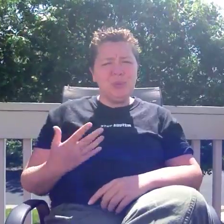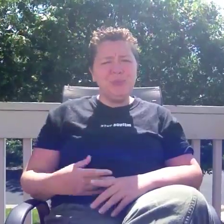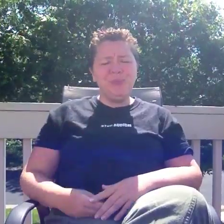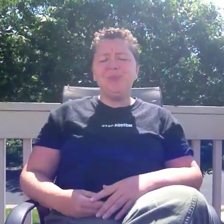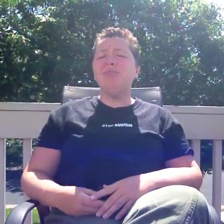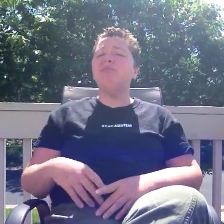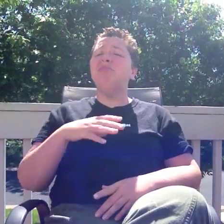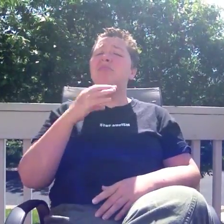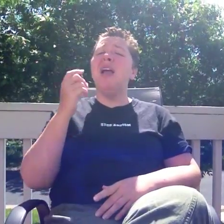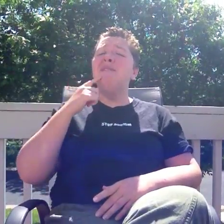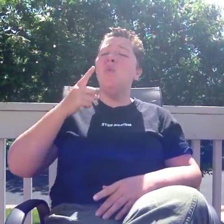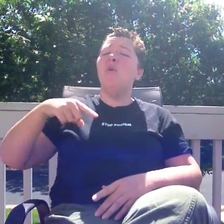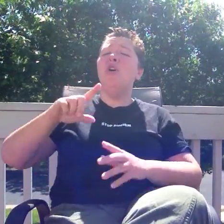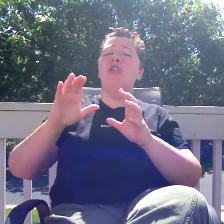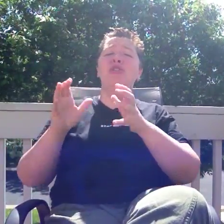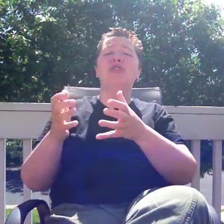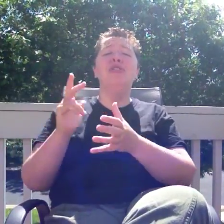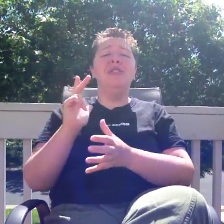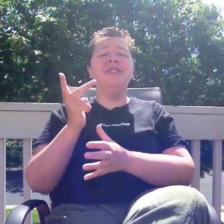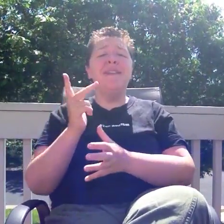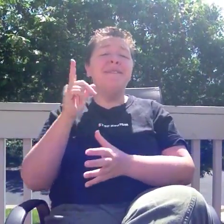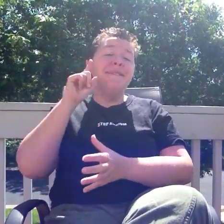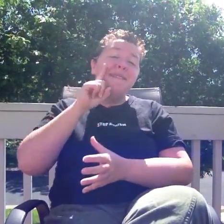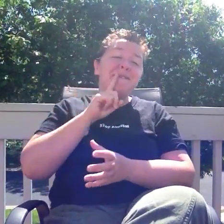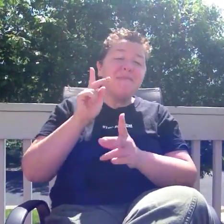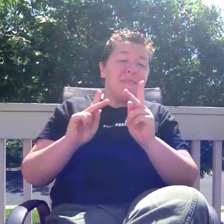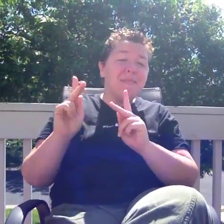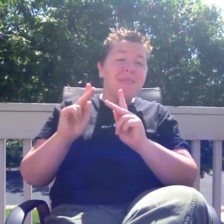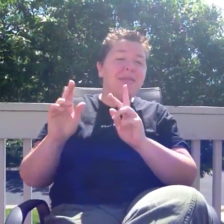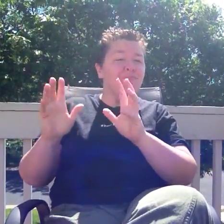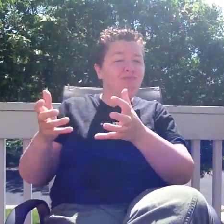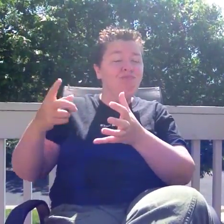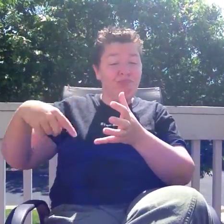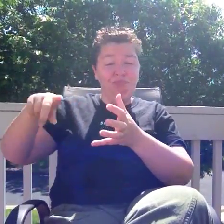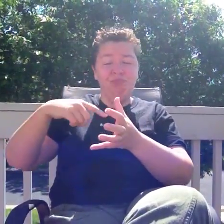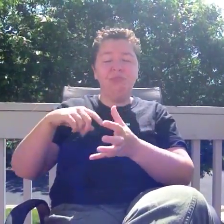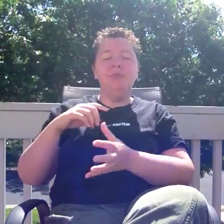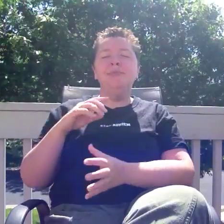Those of you who are D-E-A-F, for many of us, that kind of threat